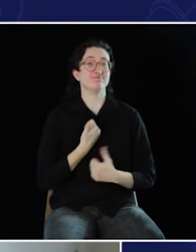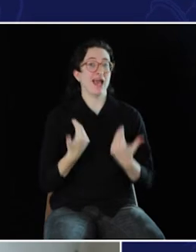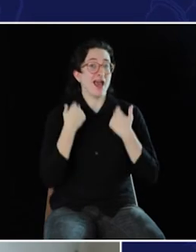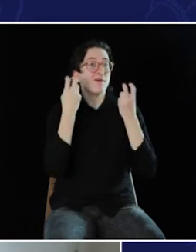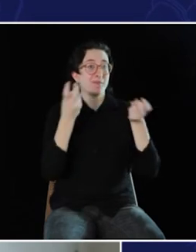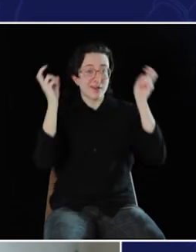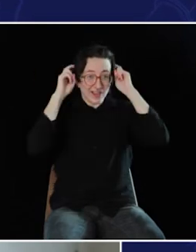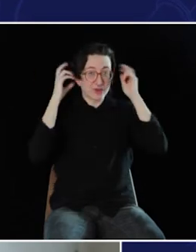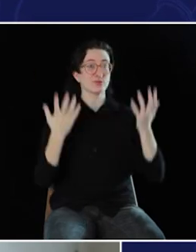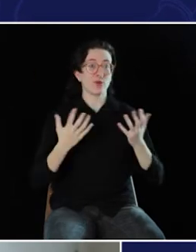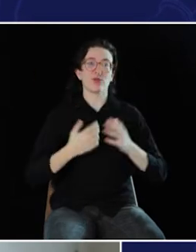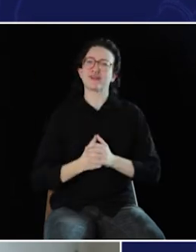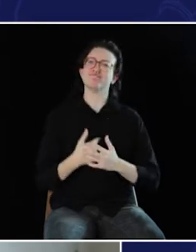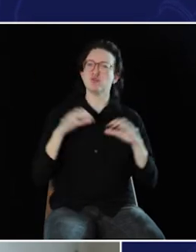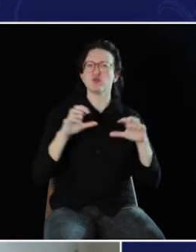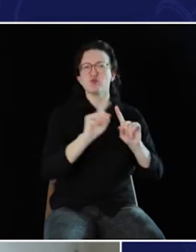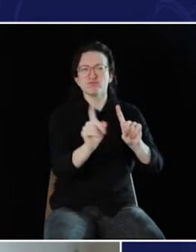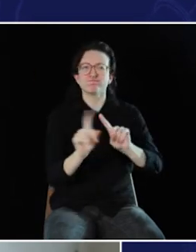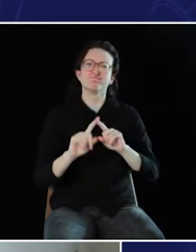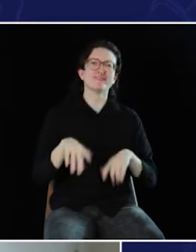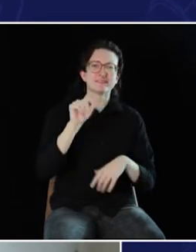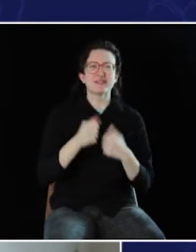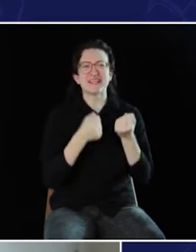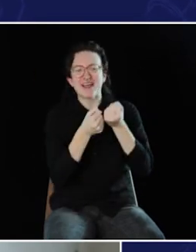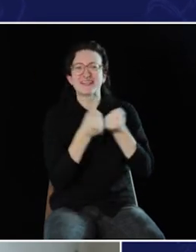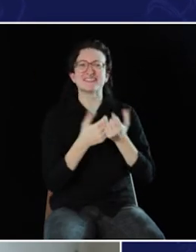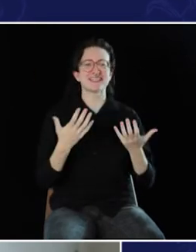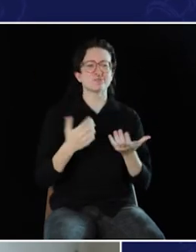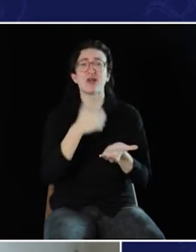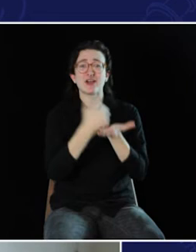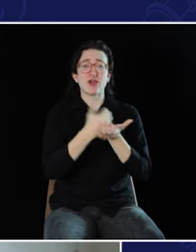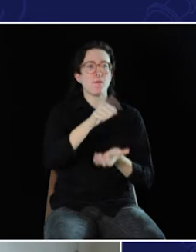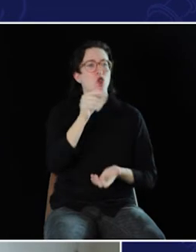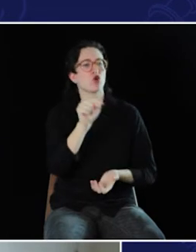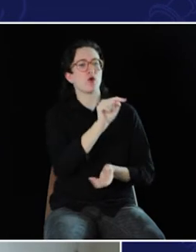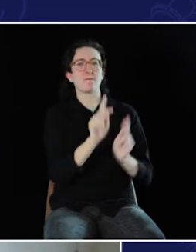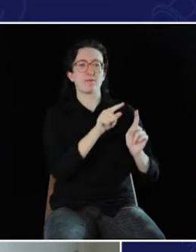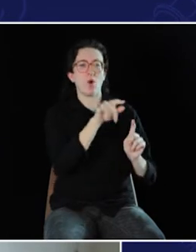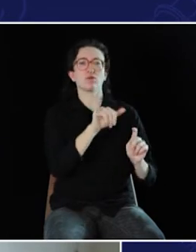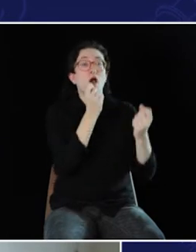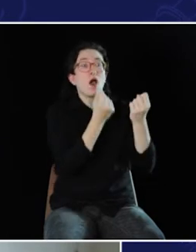and I do a lot of disability advocacy, and try to help people really understand